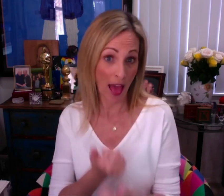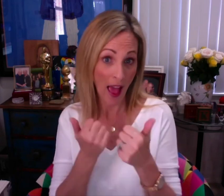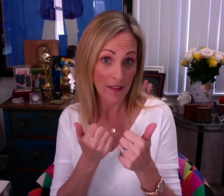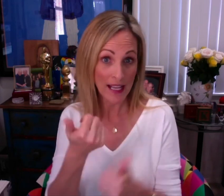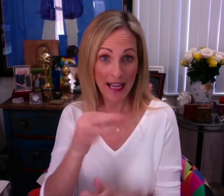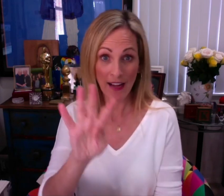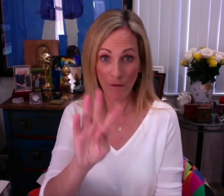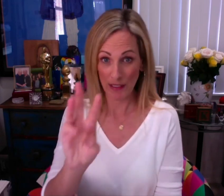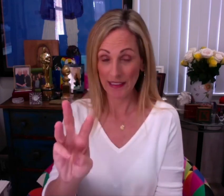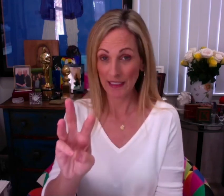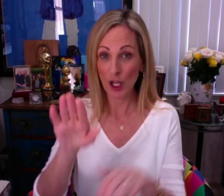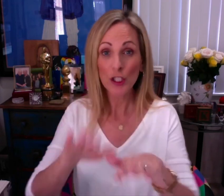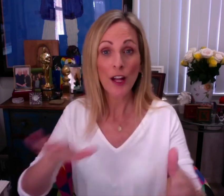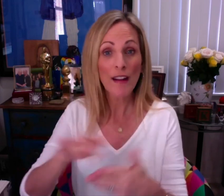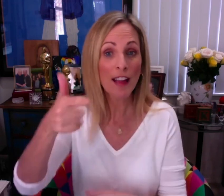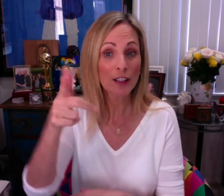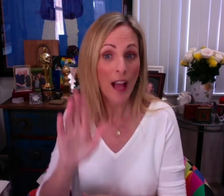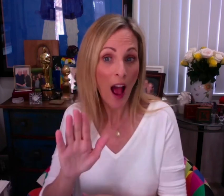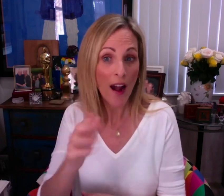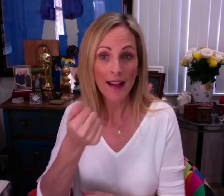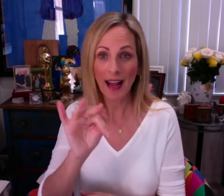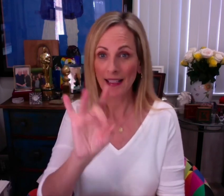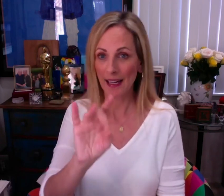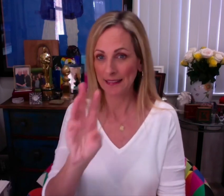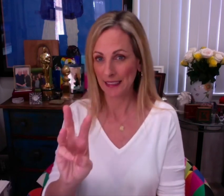Years of Our Lives in 1946, Children of a Lesser God,